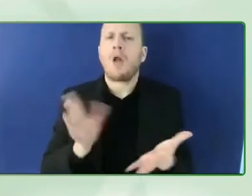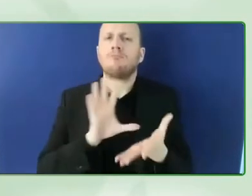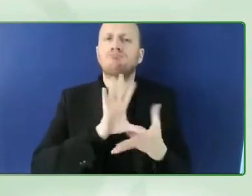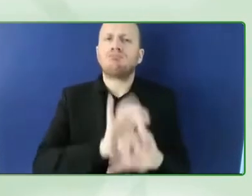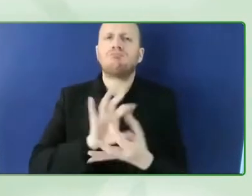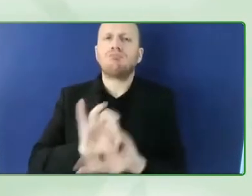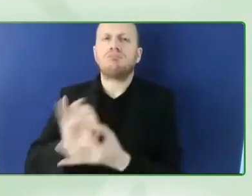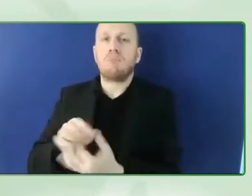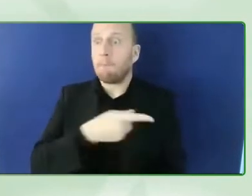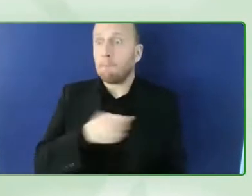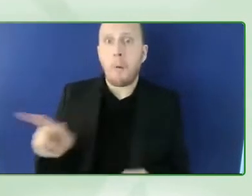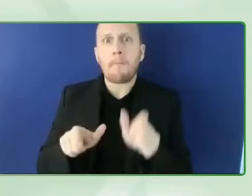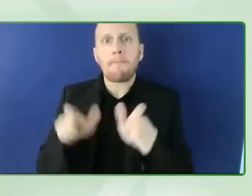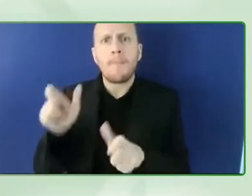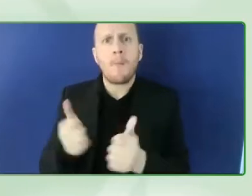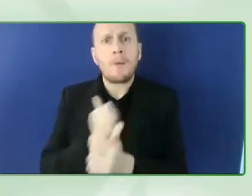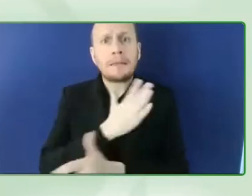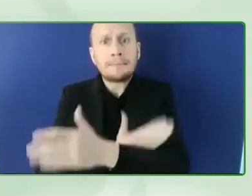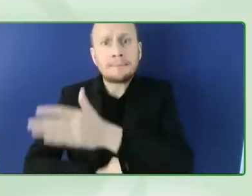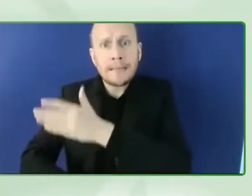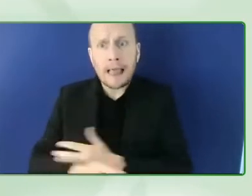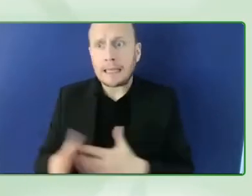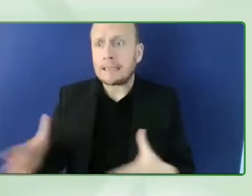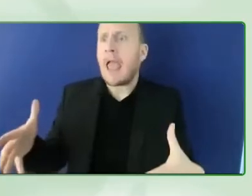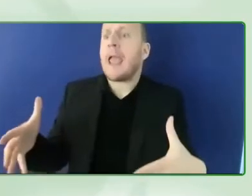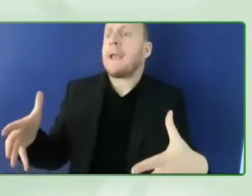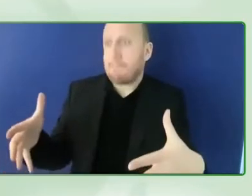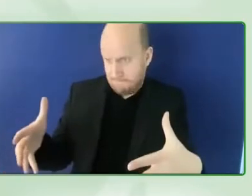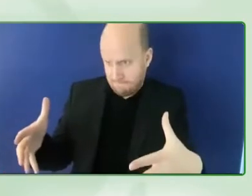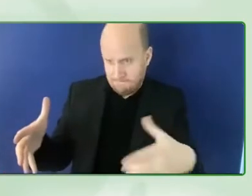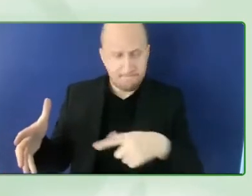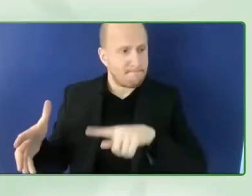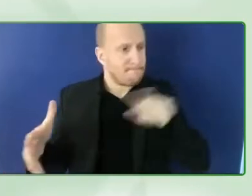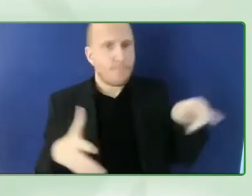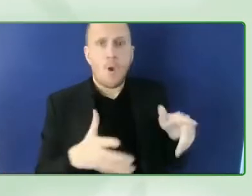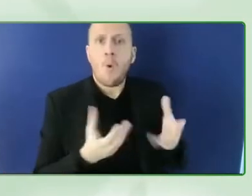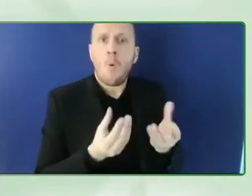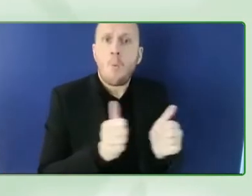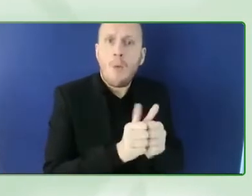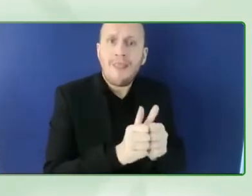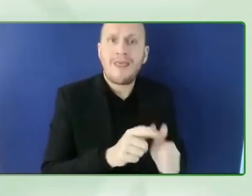industry and with organizations of disabilities to understand the main barriers what can be done